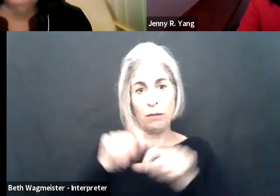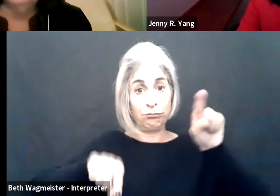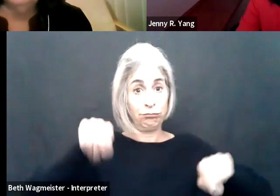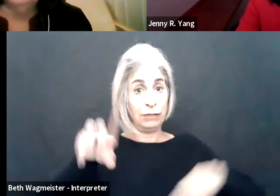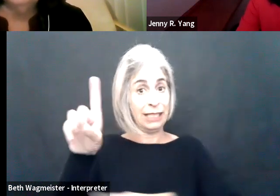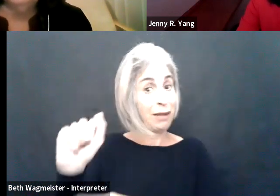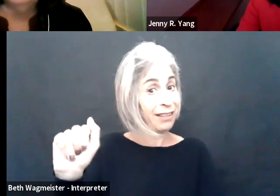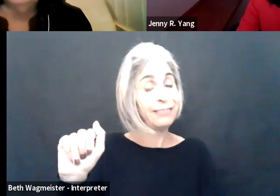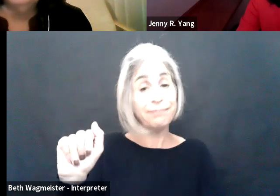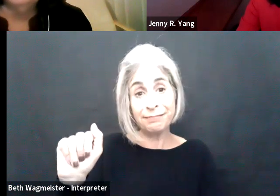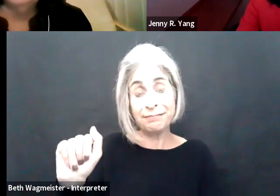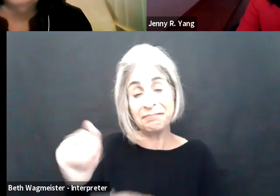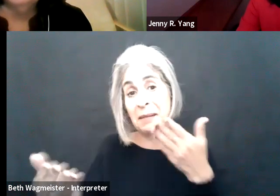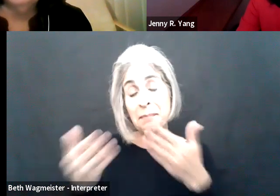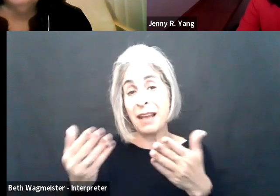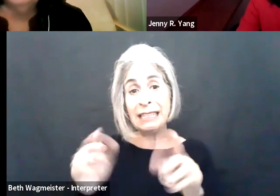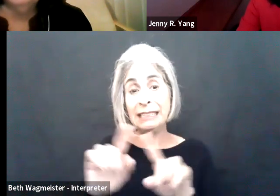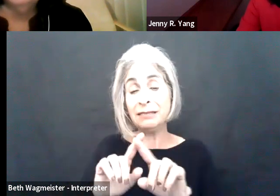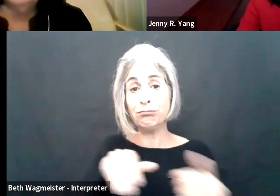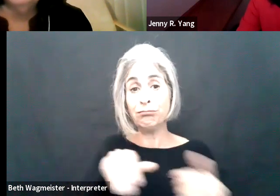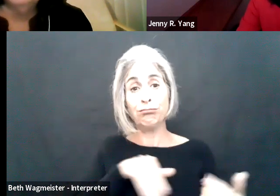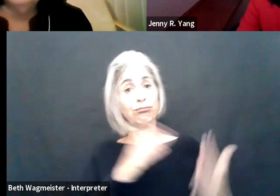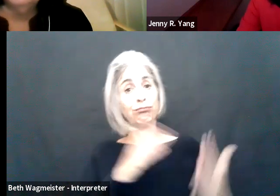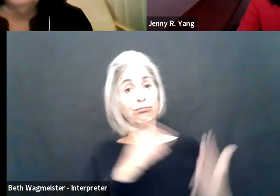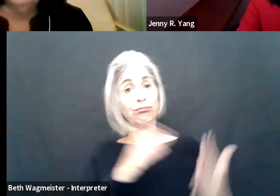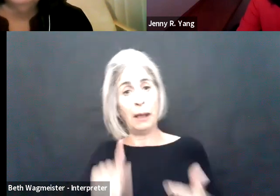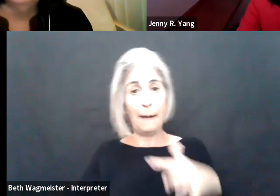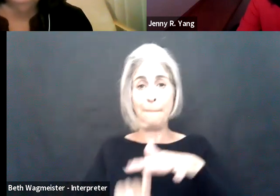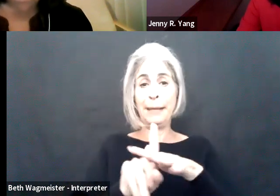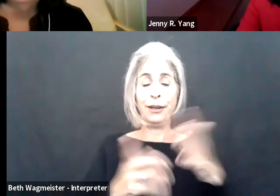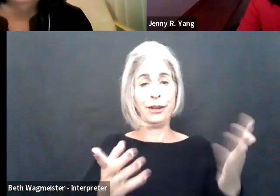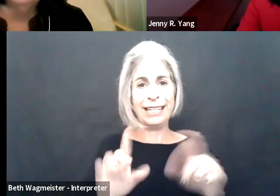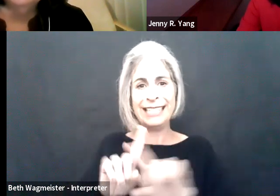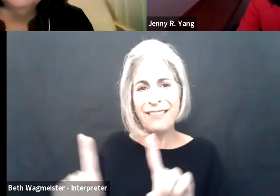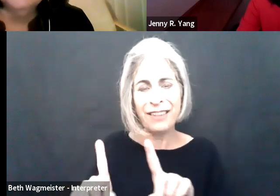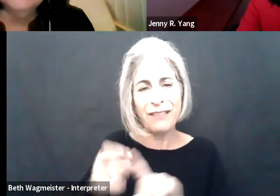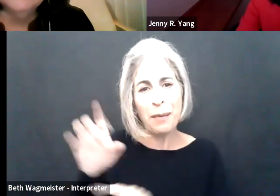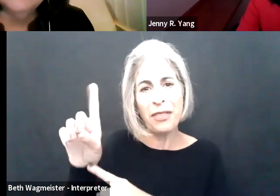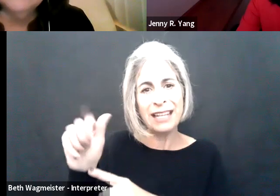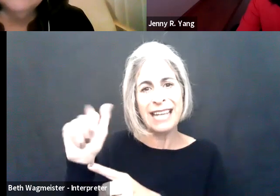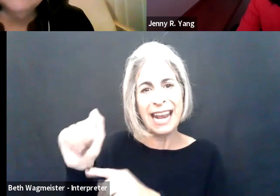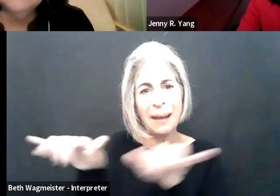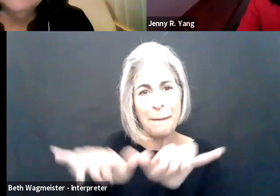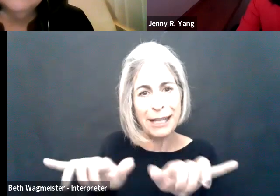systematic exclusion of people with various disabilities who may present differently than the norm on which this